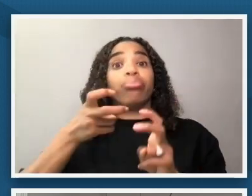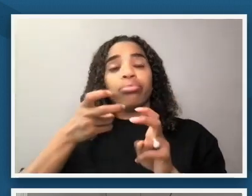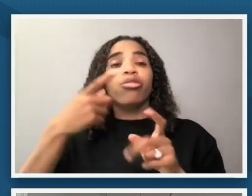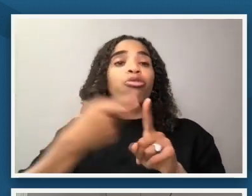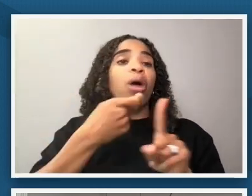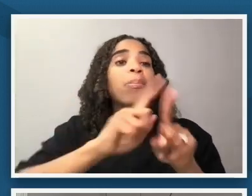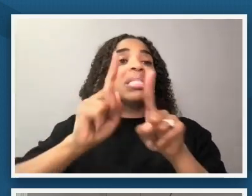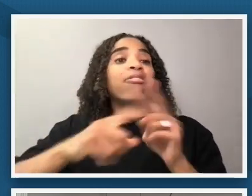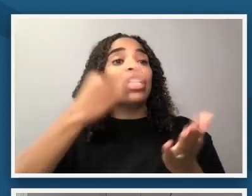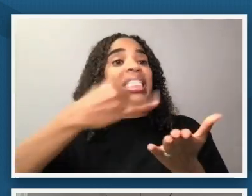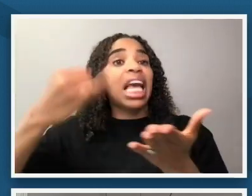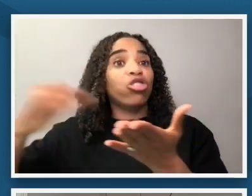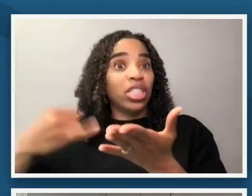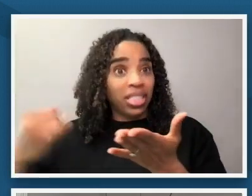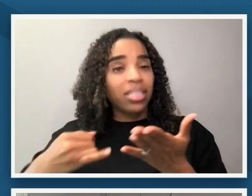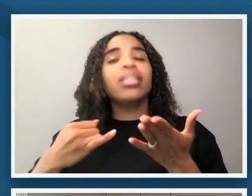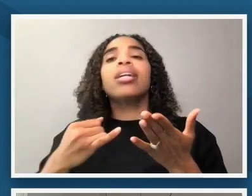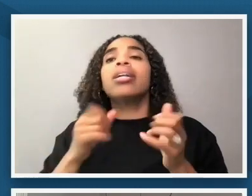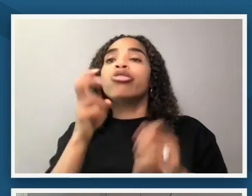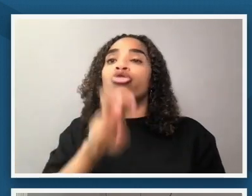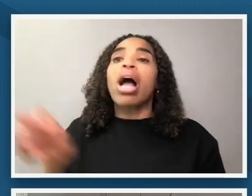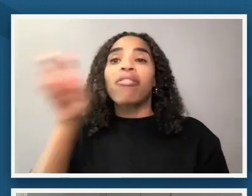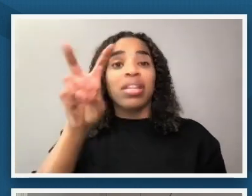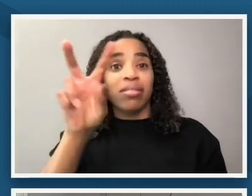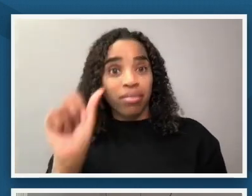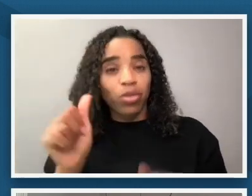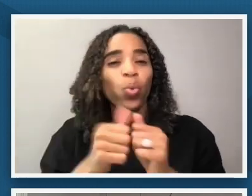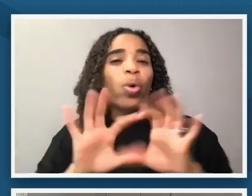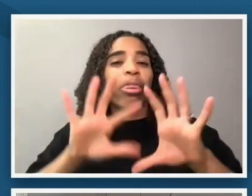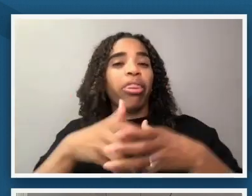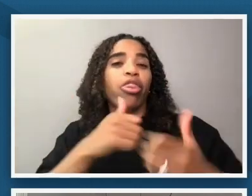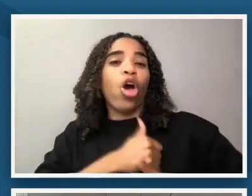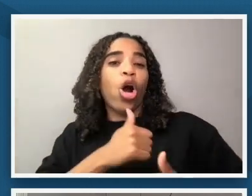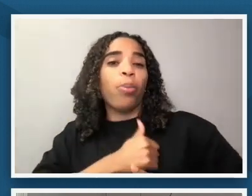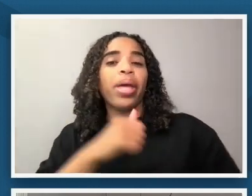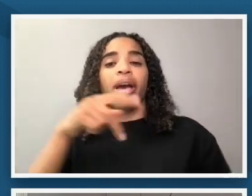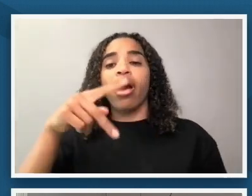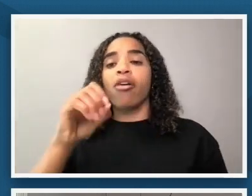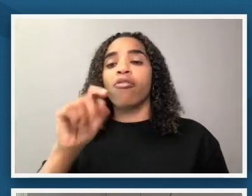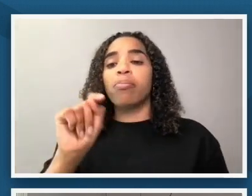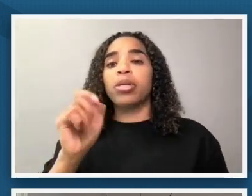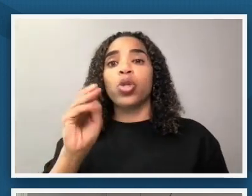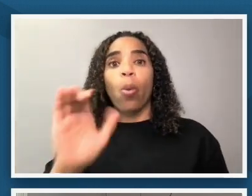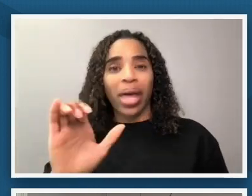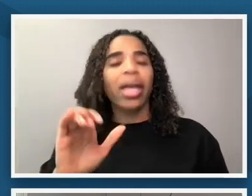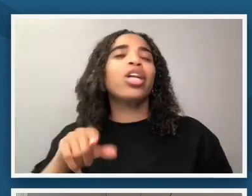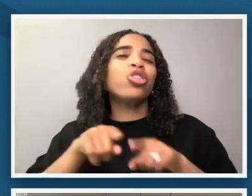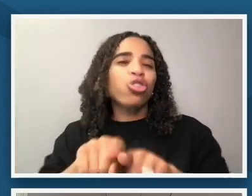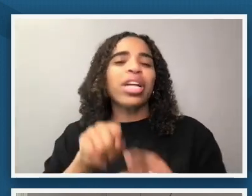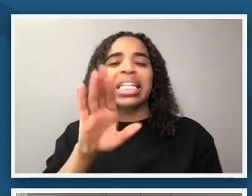through virginia with the army of the potomac during uh not world war civil